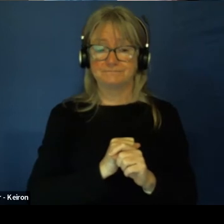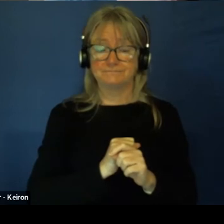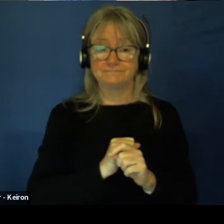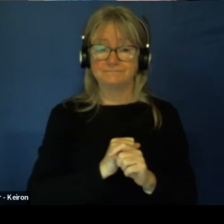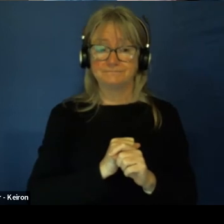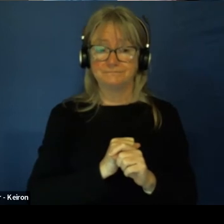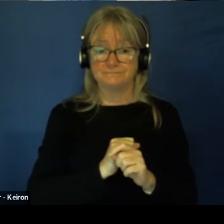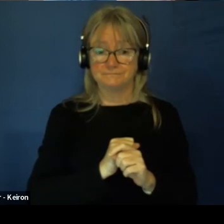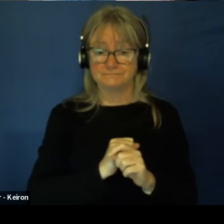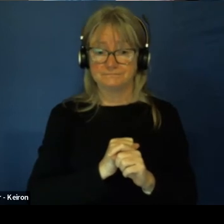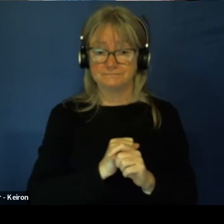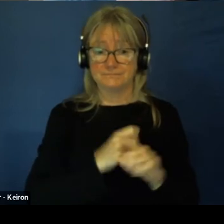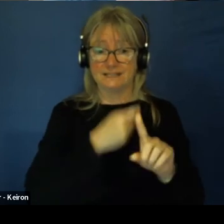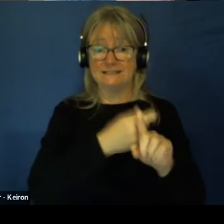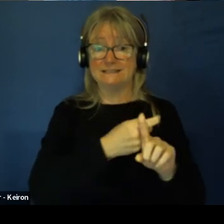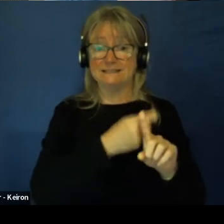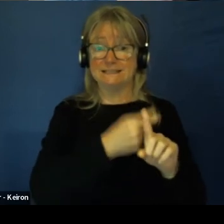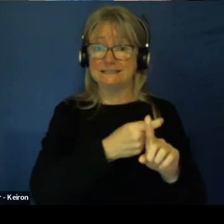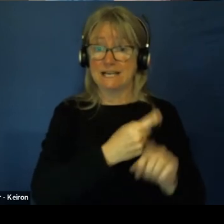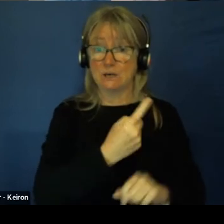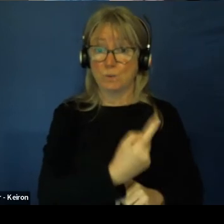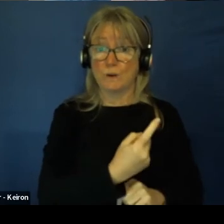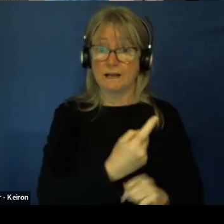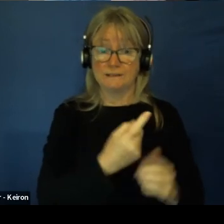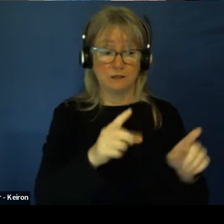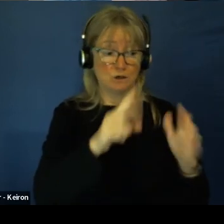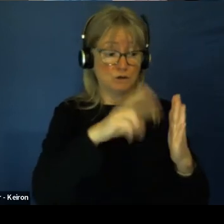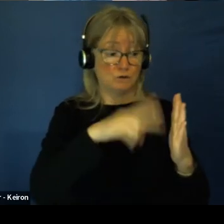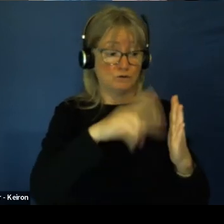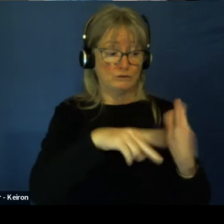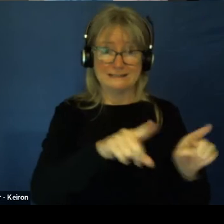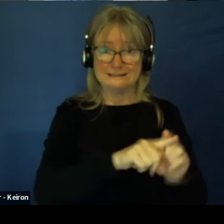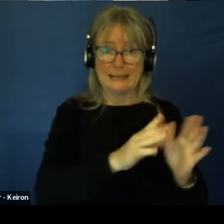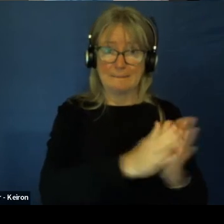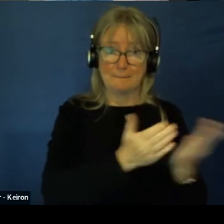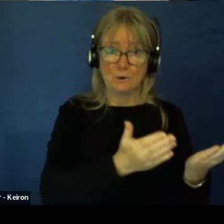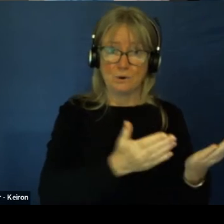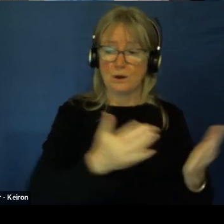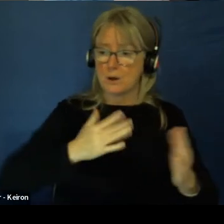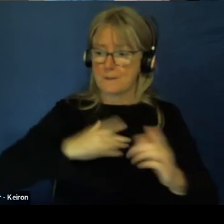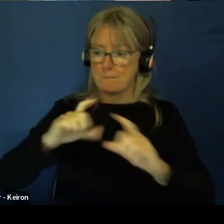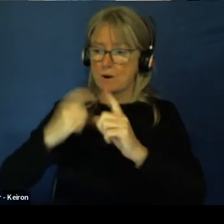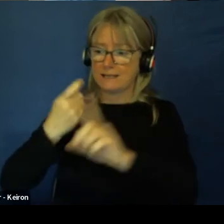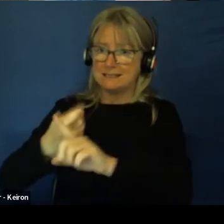And they were reading that book as well and we, and my class was writing that book as well.